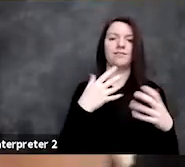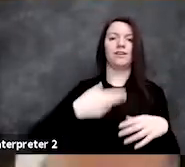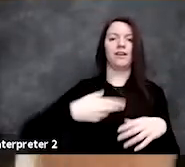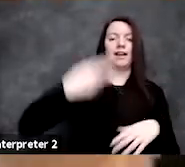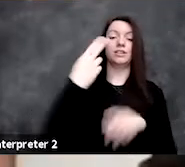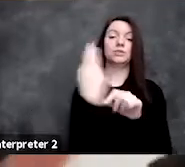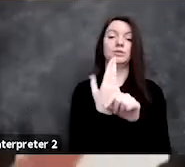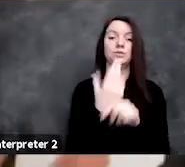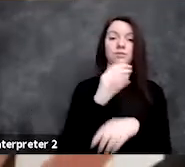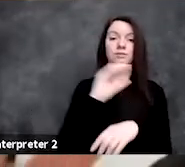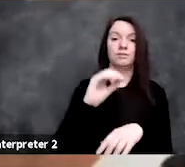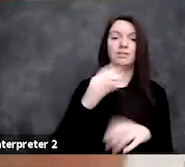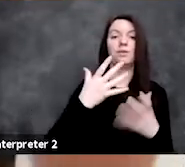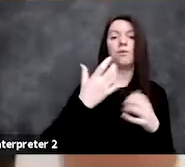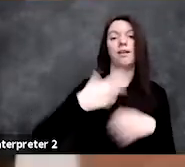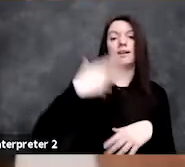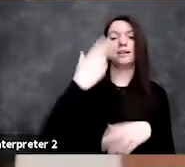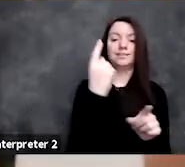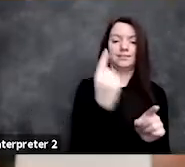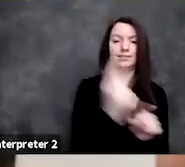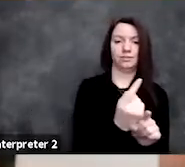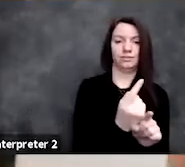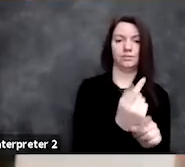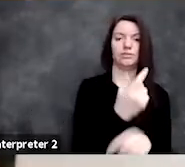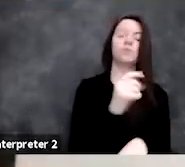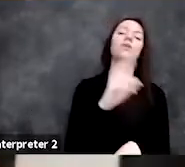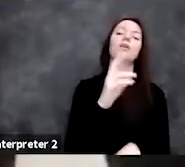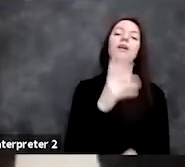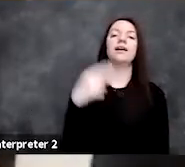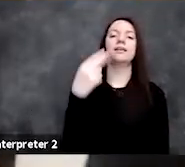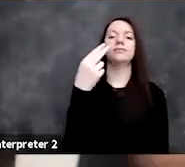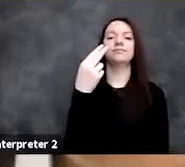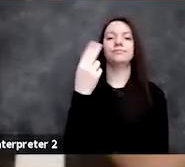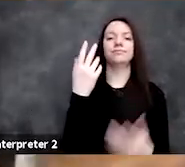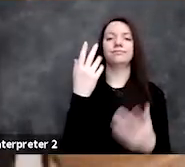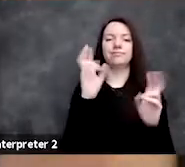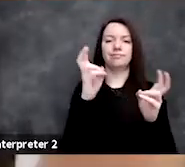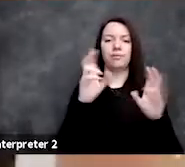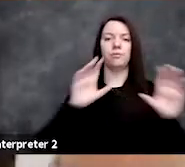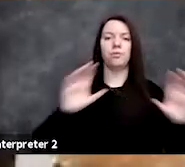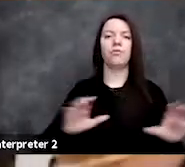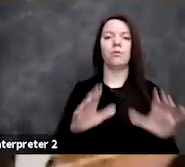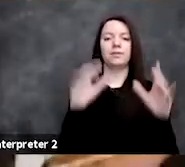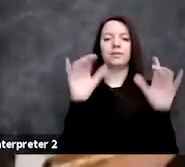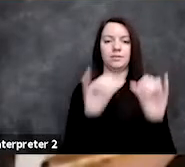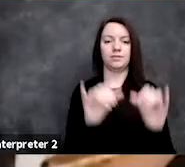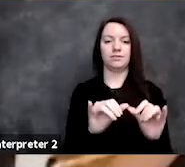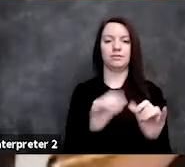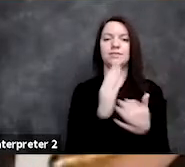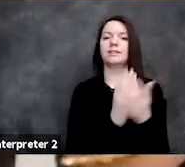a high accuracy or a high performance rate by some metric of performance,